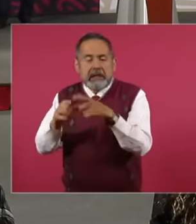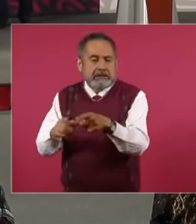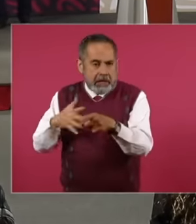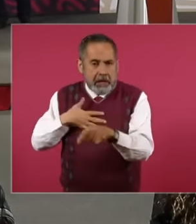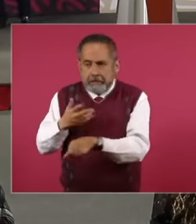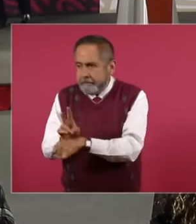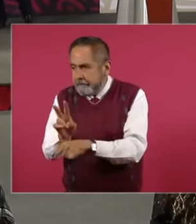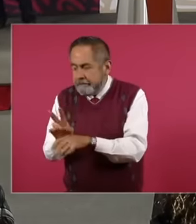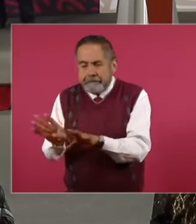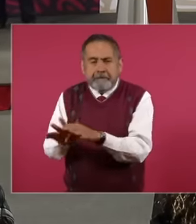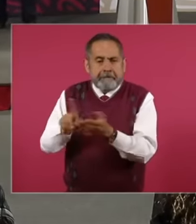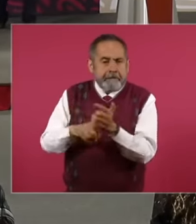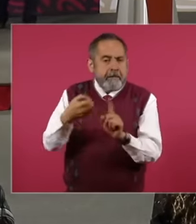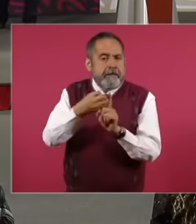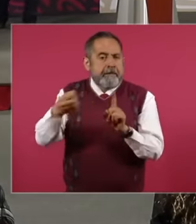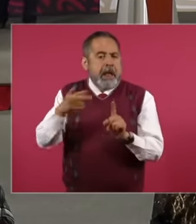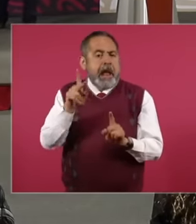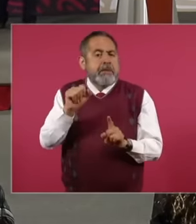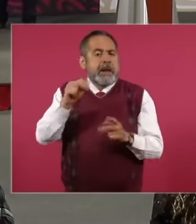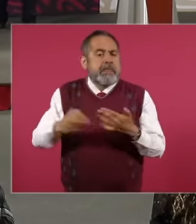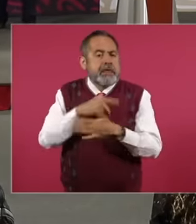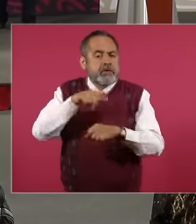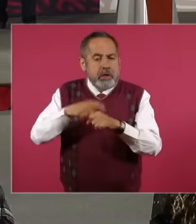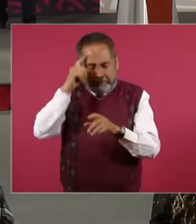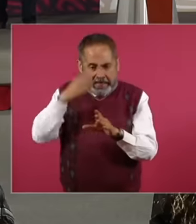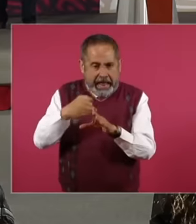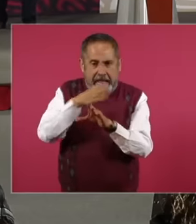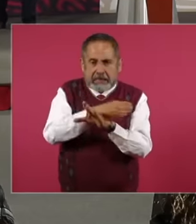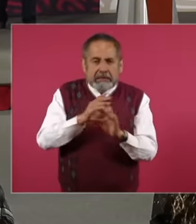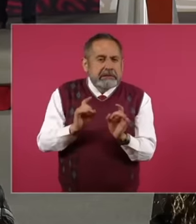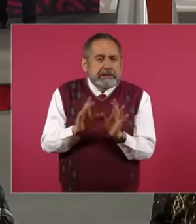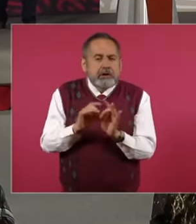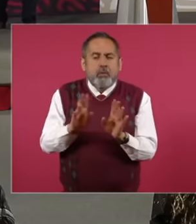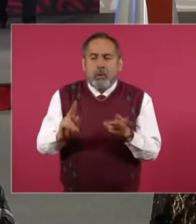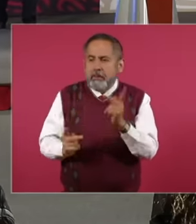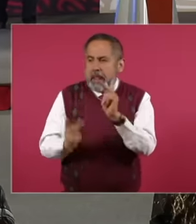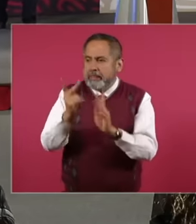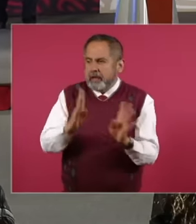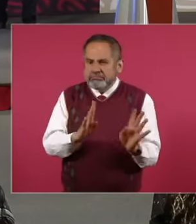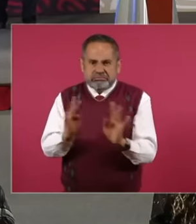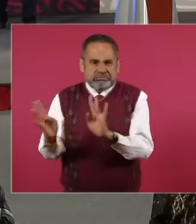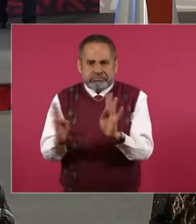on the National strategy for the prevention of gnats next please the agenda